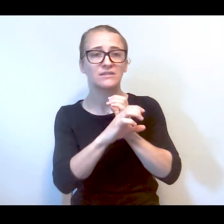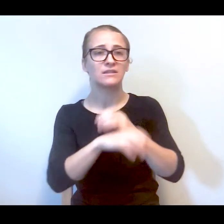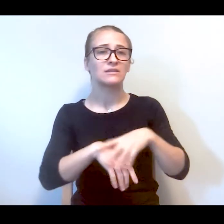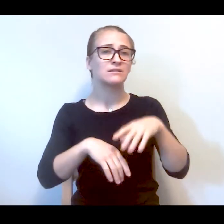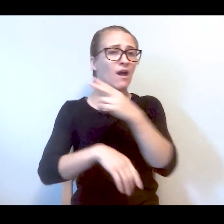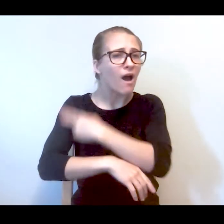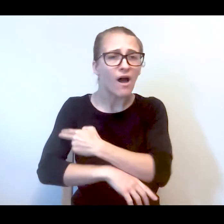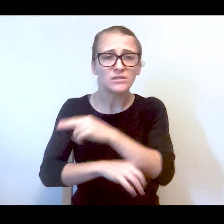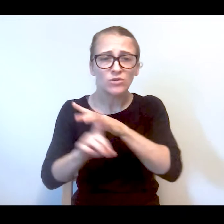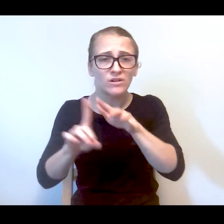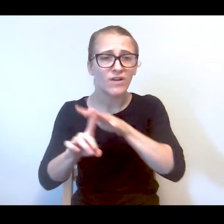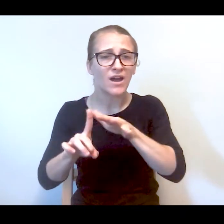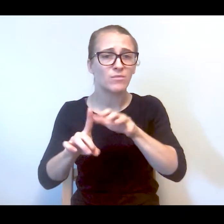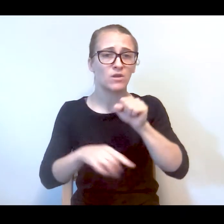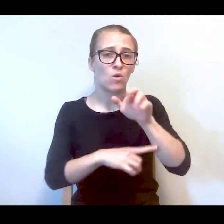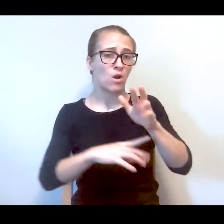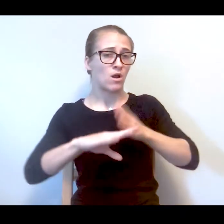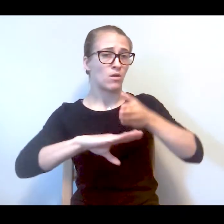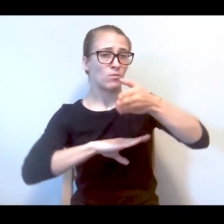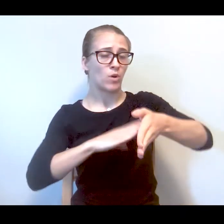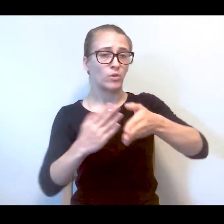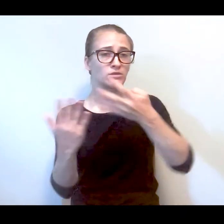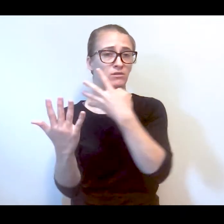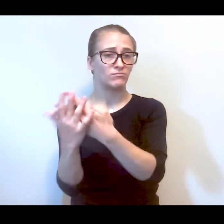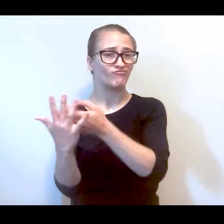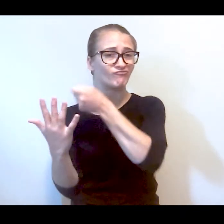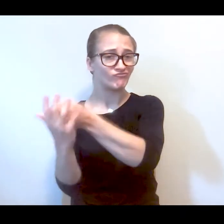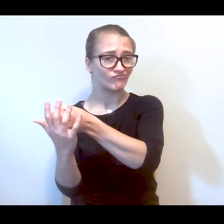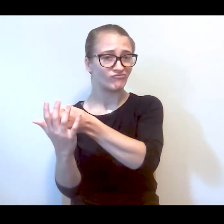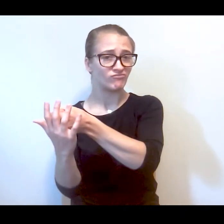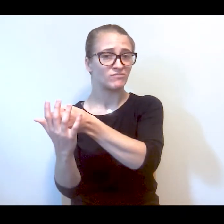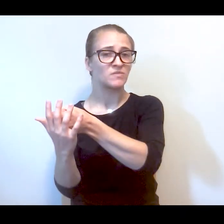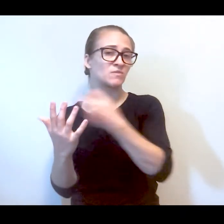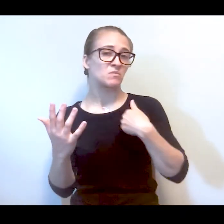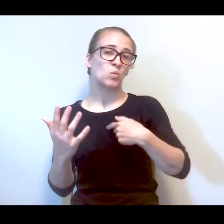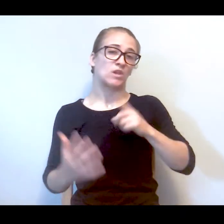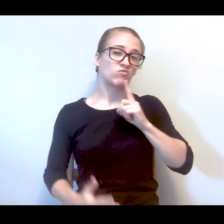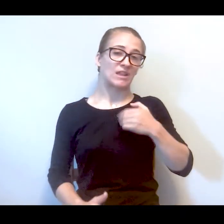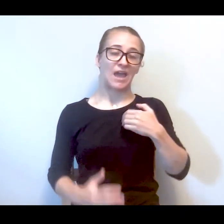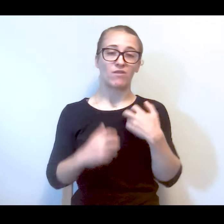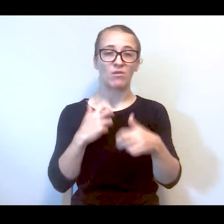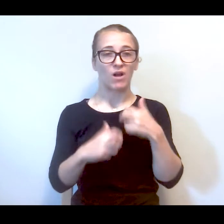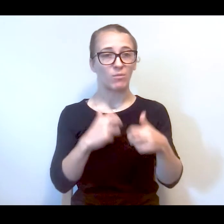at the hospital setting or post being incarcerated then we truly have an issue where we're not